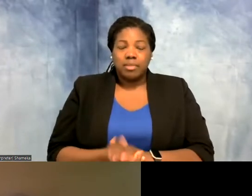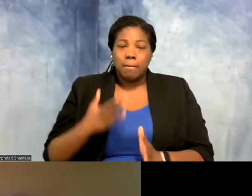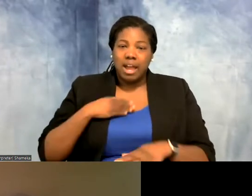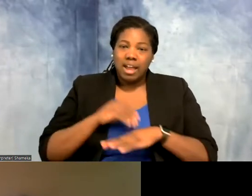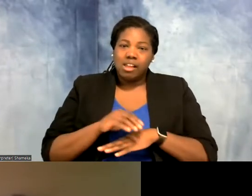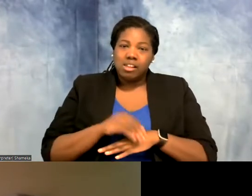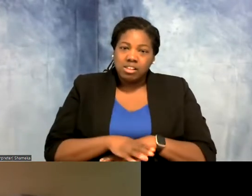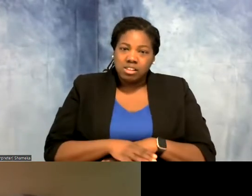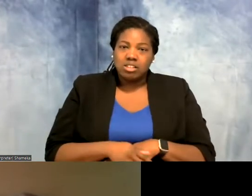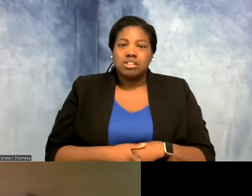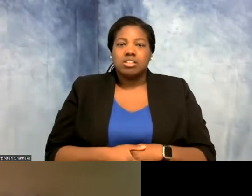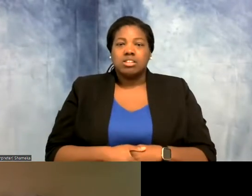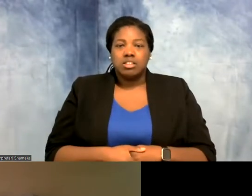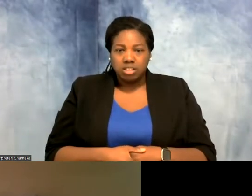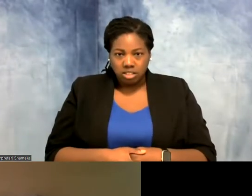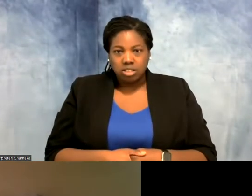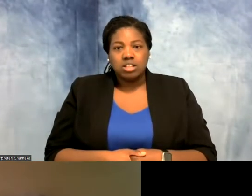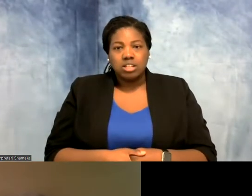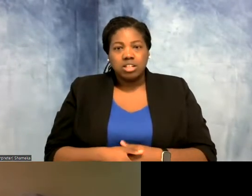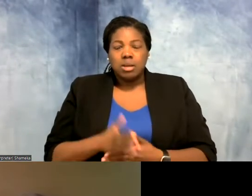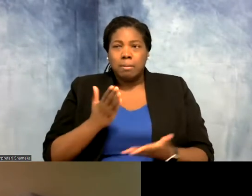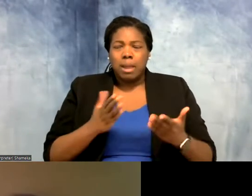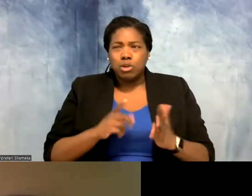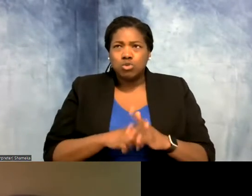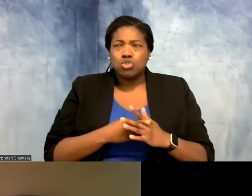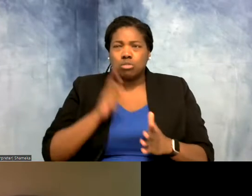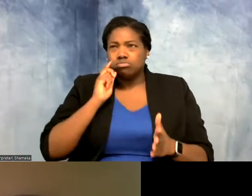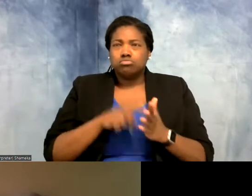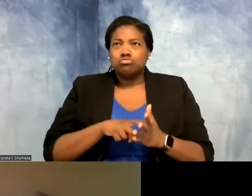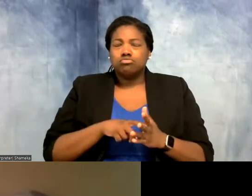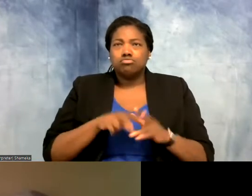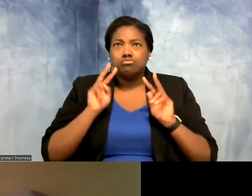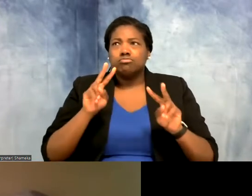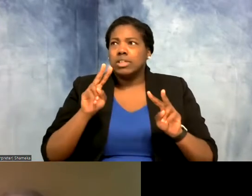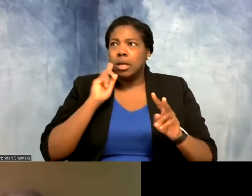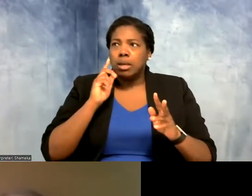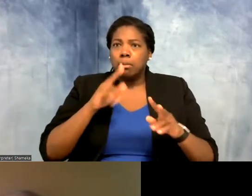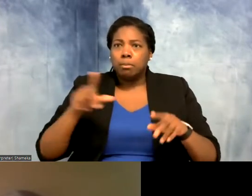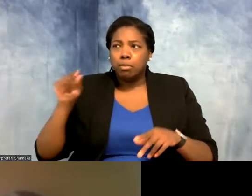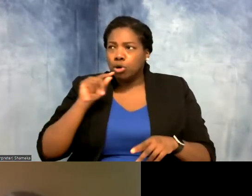some birds, or start paying attention to birds, you know, as you go out for a walk, or around your house,